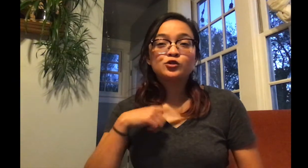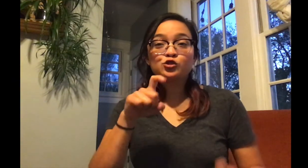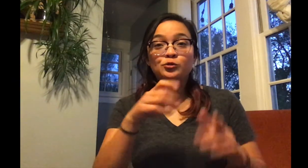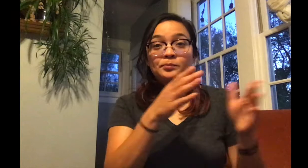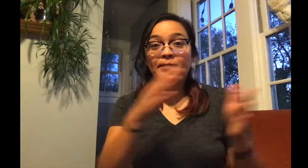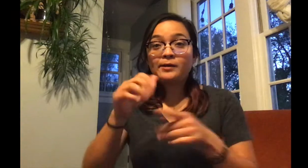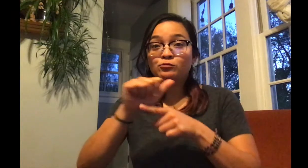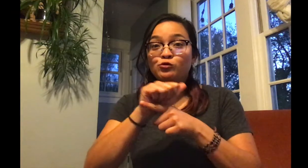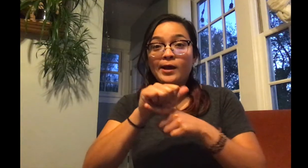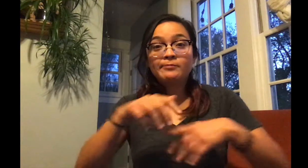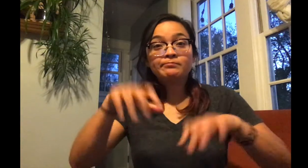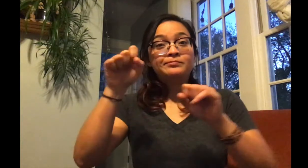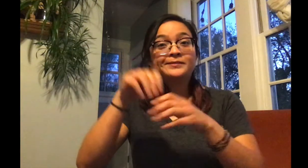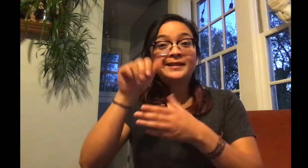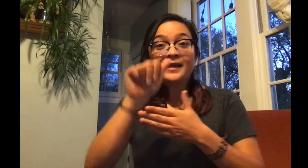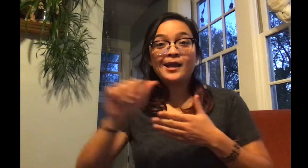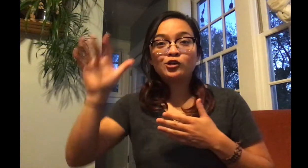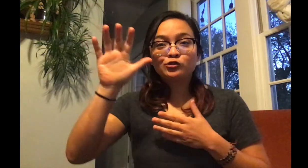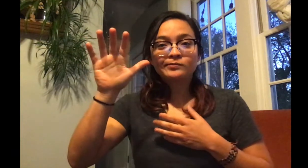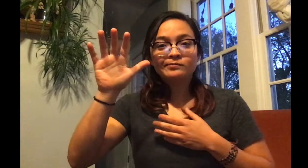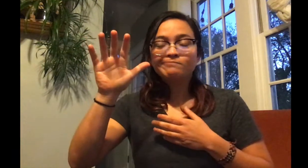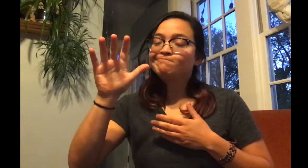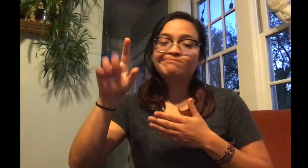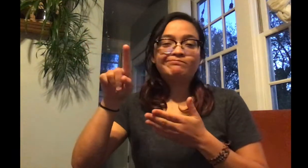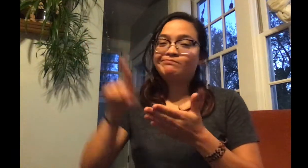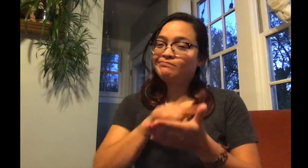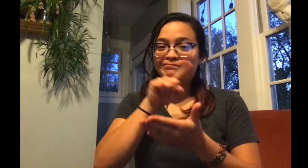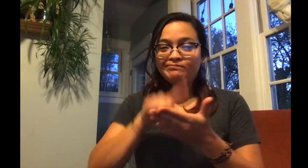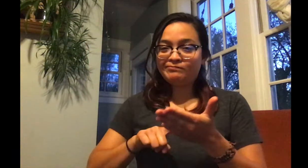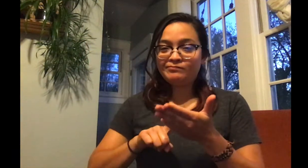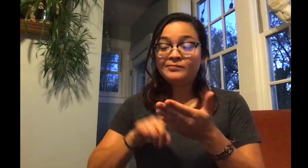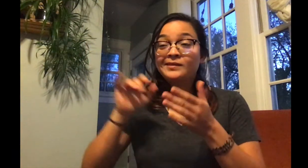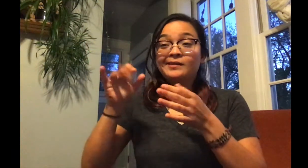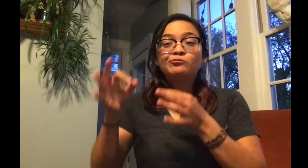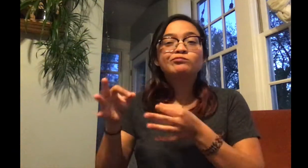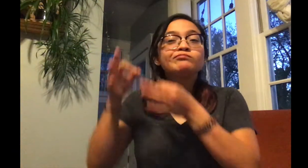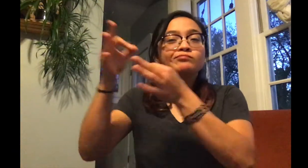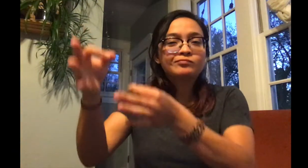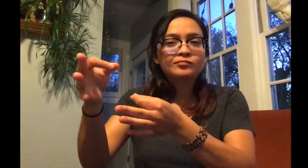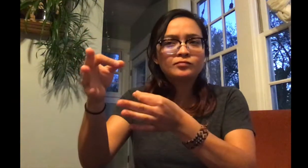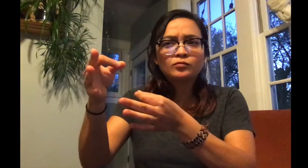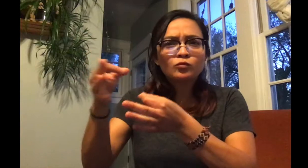We had training planned in Asia, but this has since been postponed.